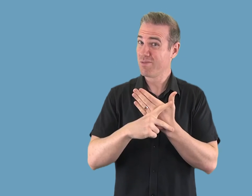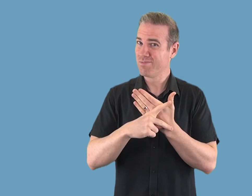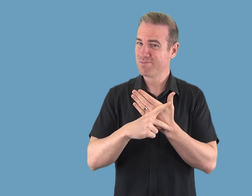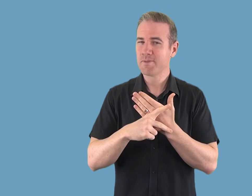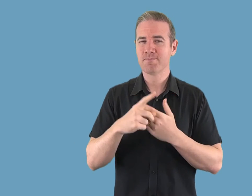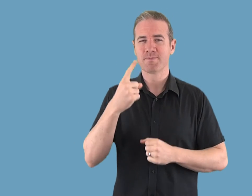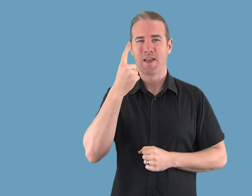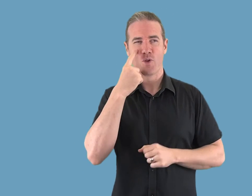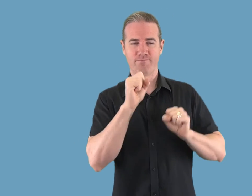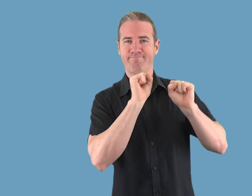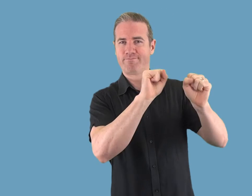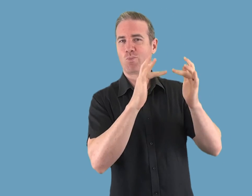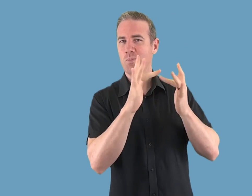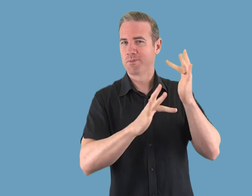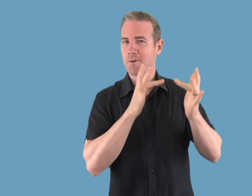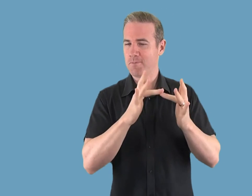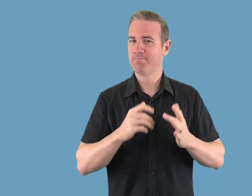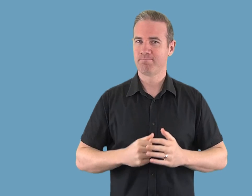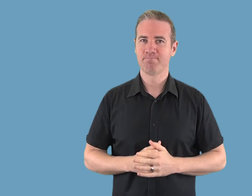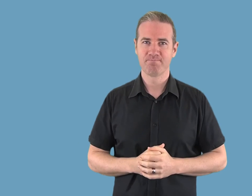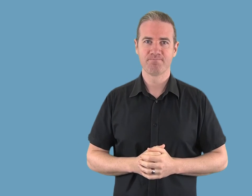program webpage.